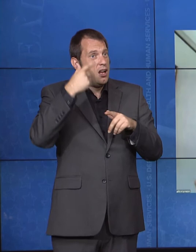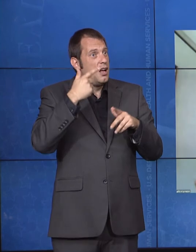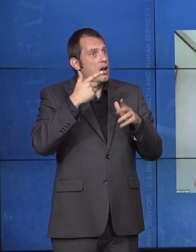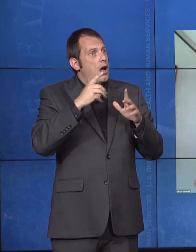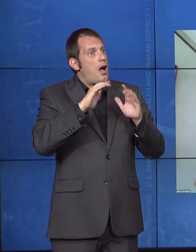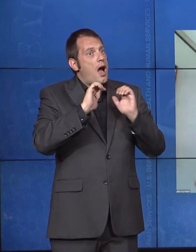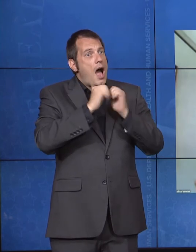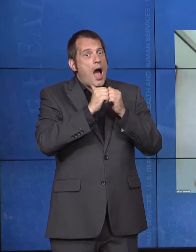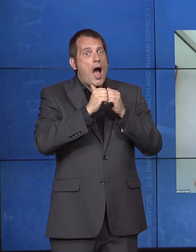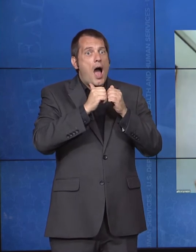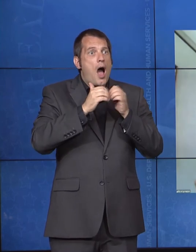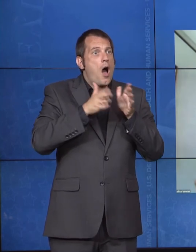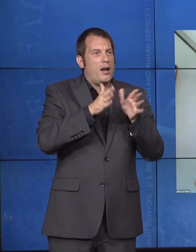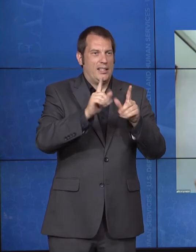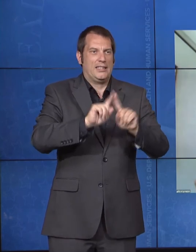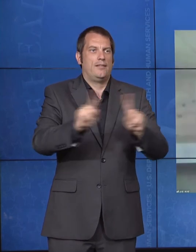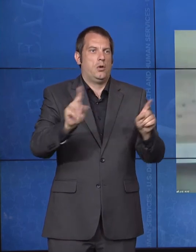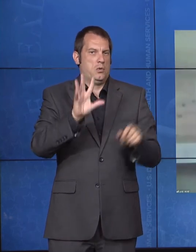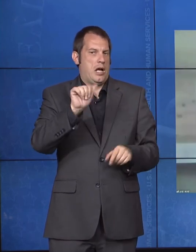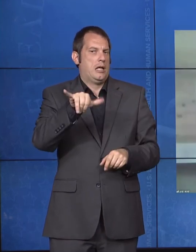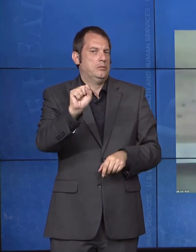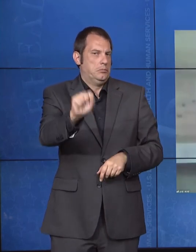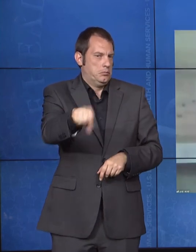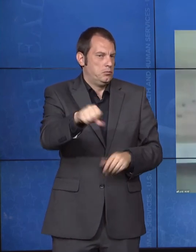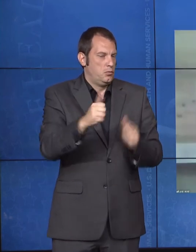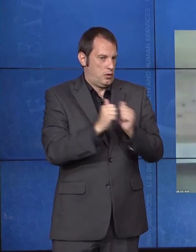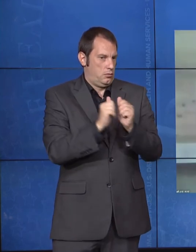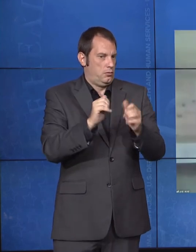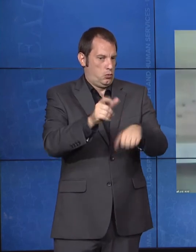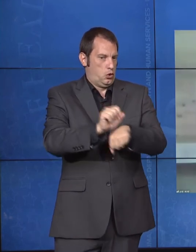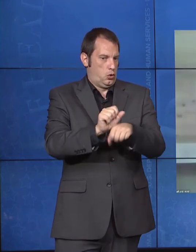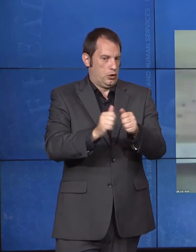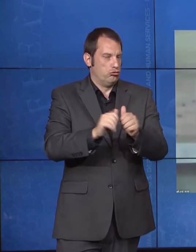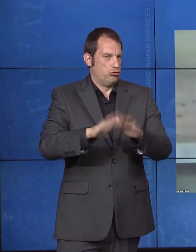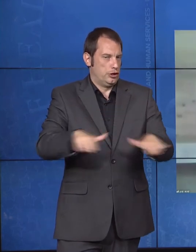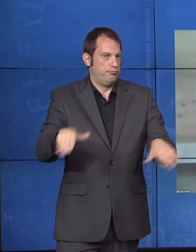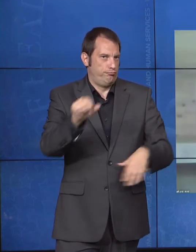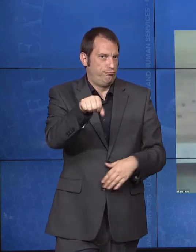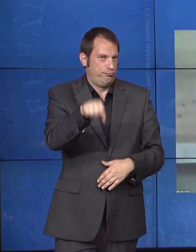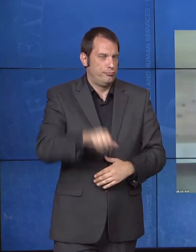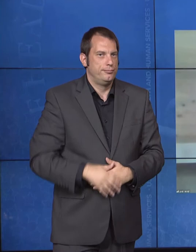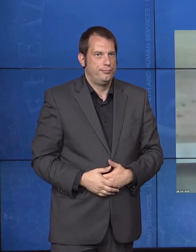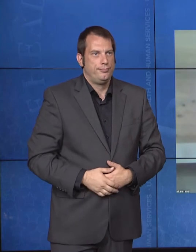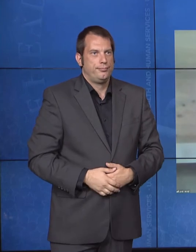Julie Hocker: Well, I've heard quite a bit today about innovation, continuing to